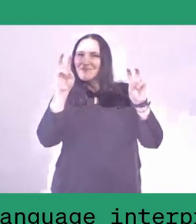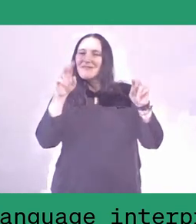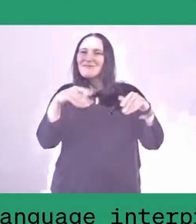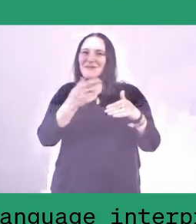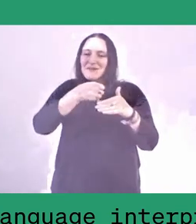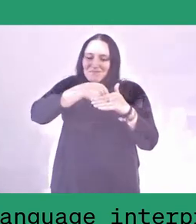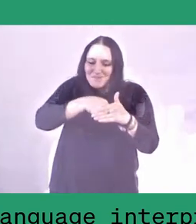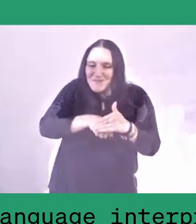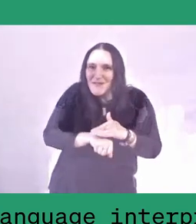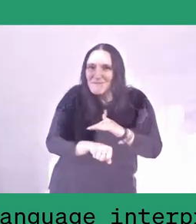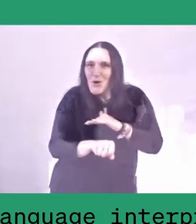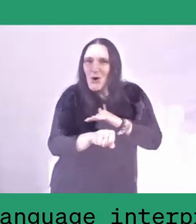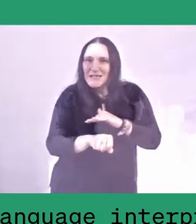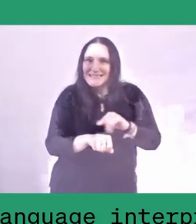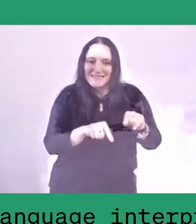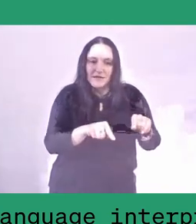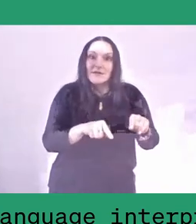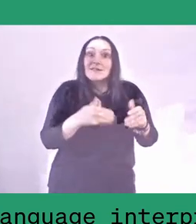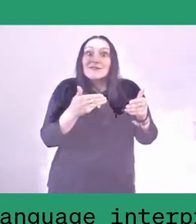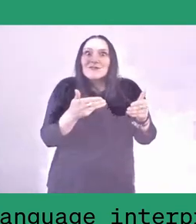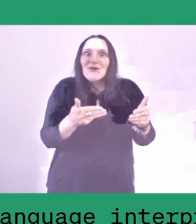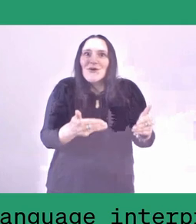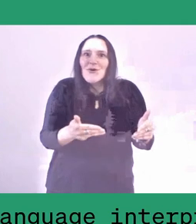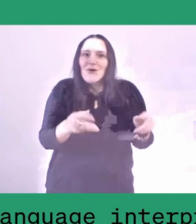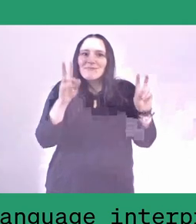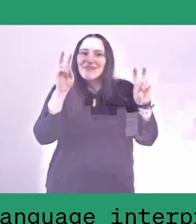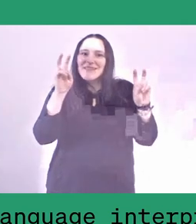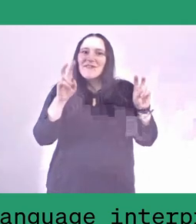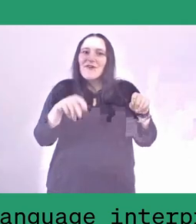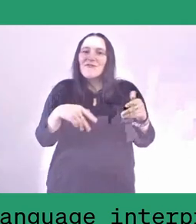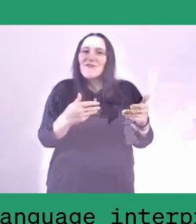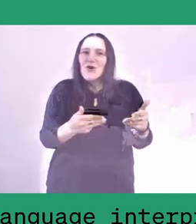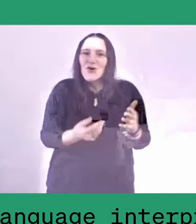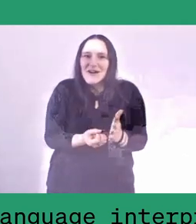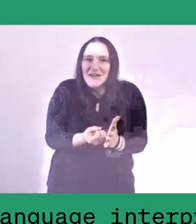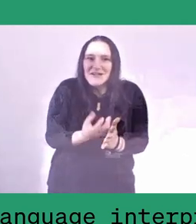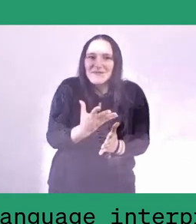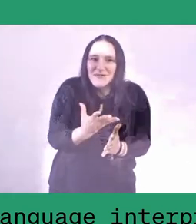So the woman is giving her breast to the paddy, giving the milk from her breast to the paddy